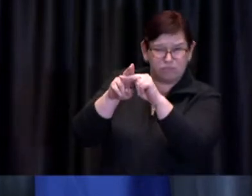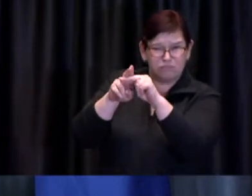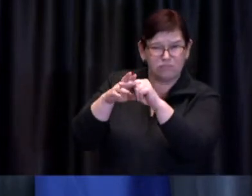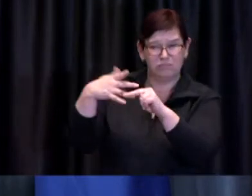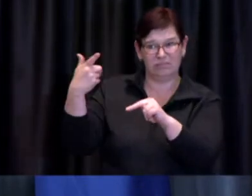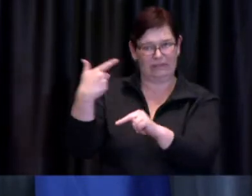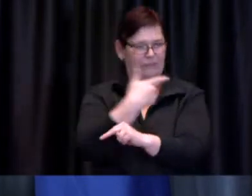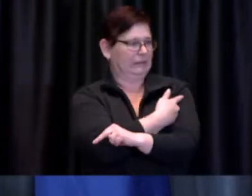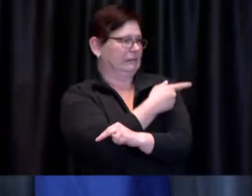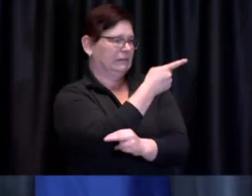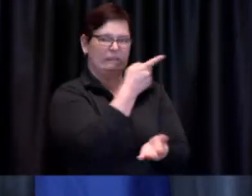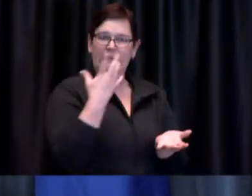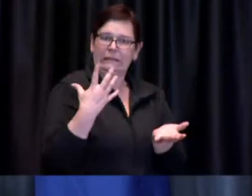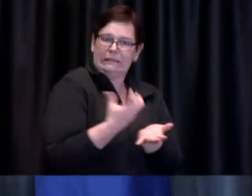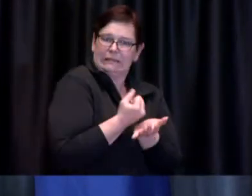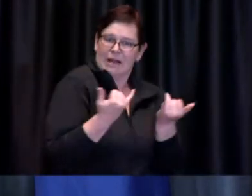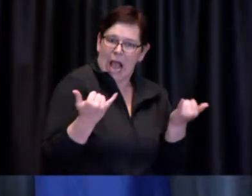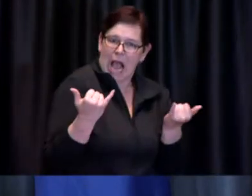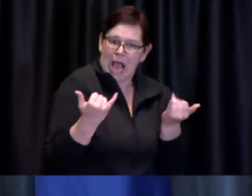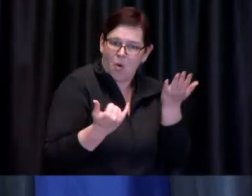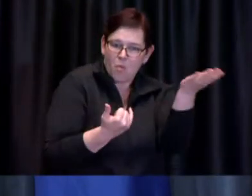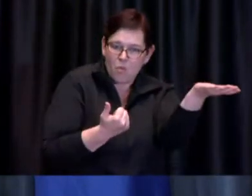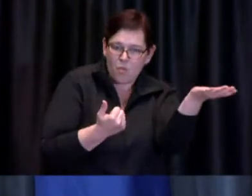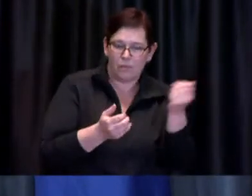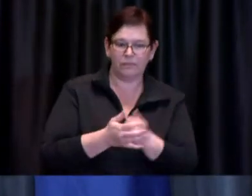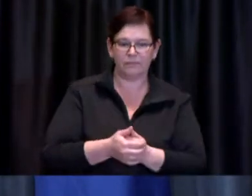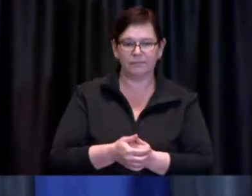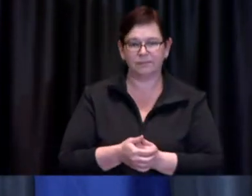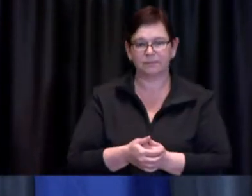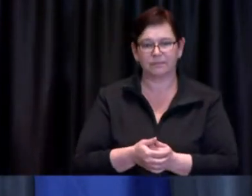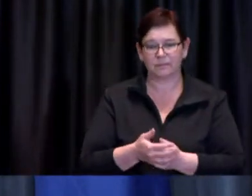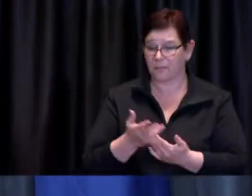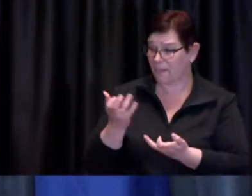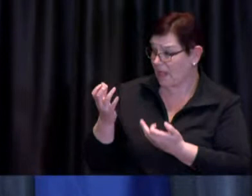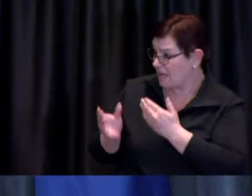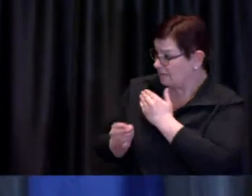I'll turn it over to the Mayor if he has anything else to add. Mayor Tory: Well I would just like to say that